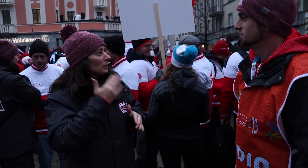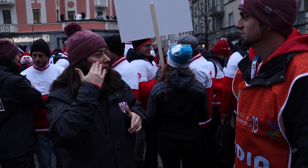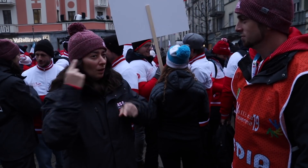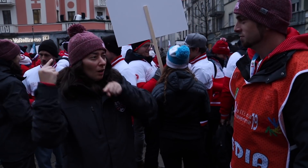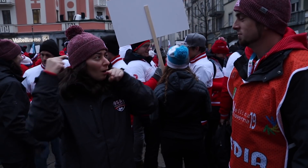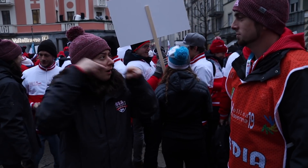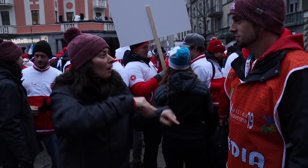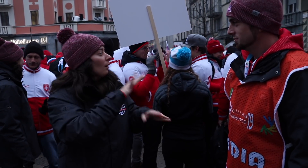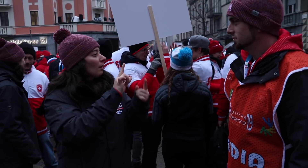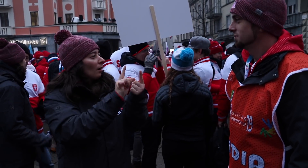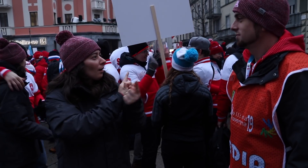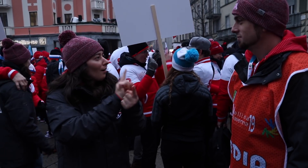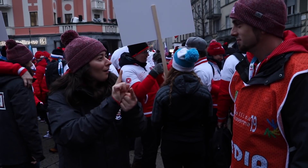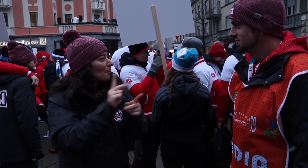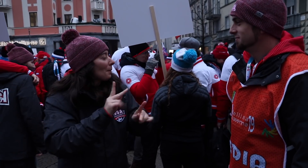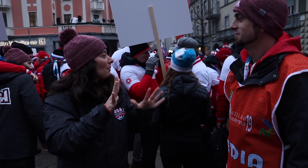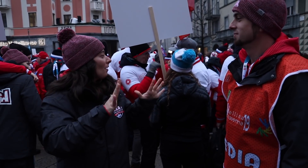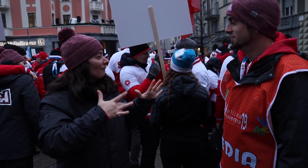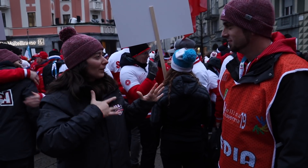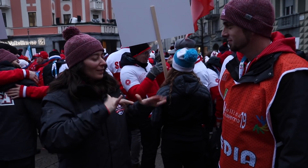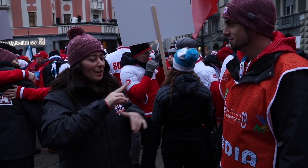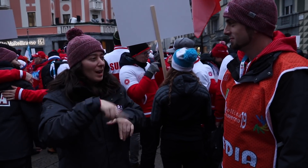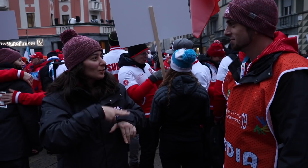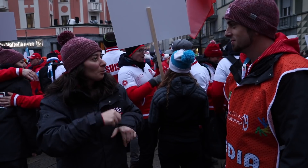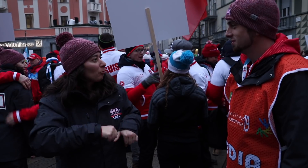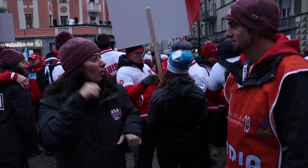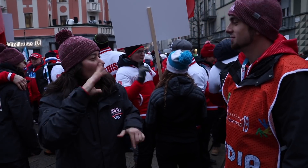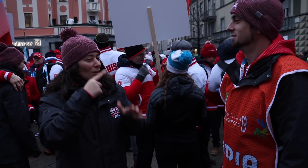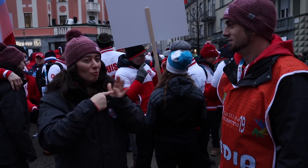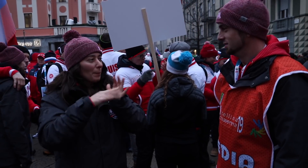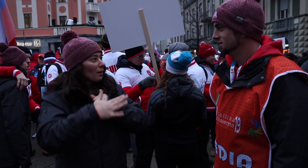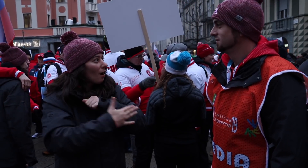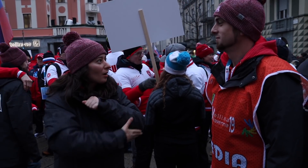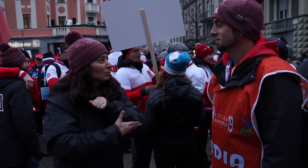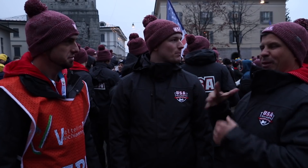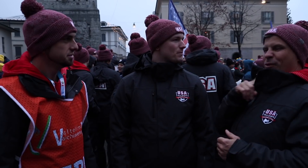to come here and meet people. You feel that national pride of representing your country.